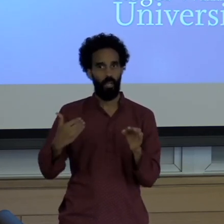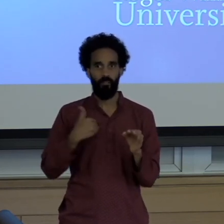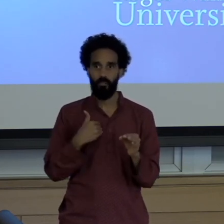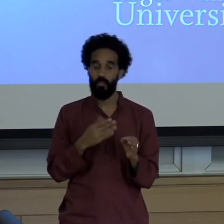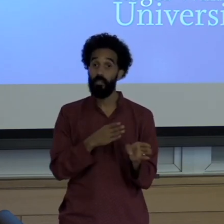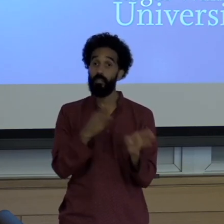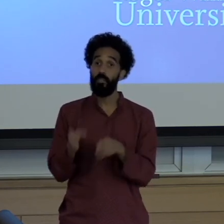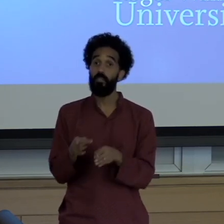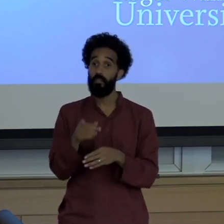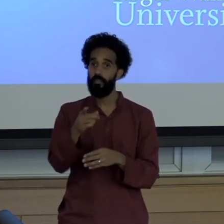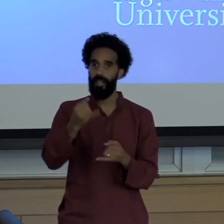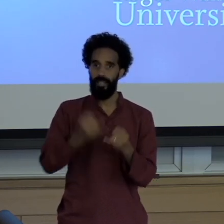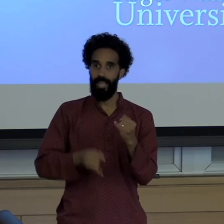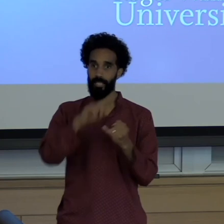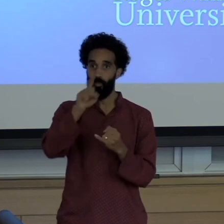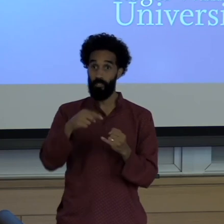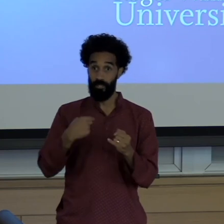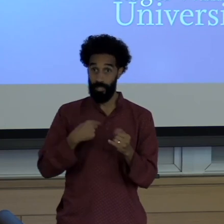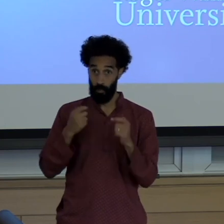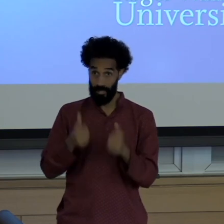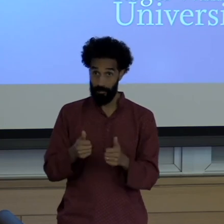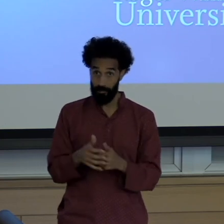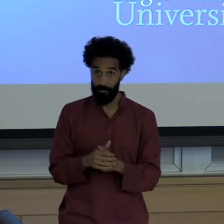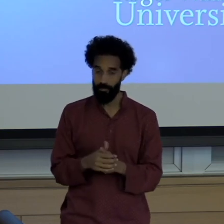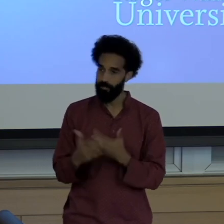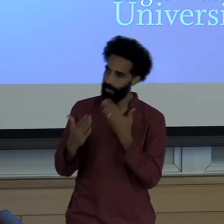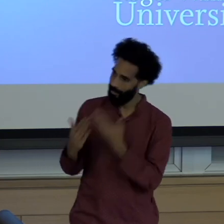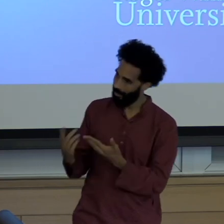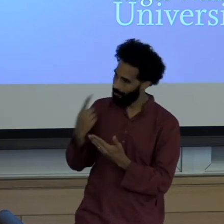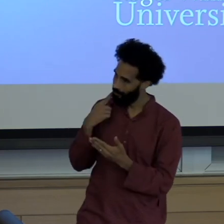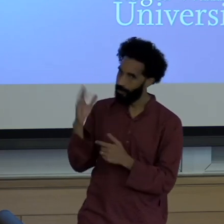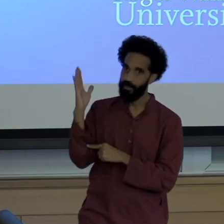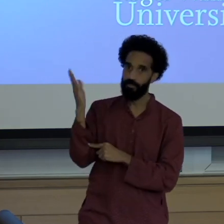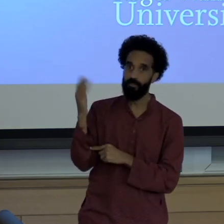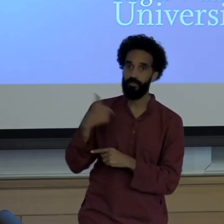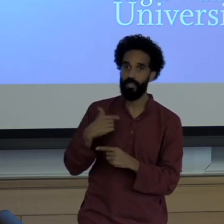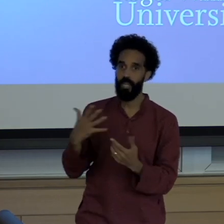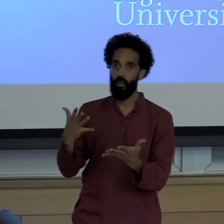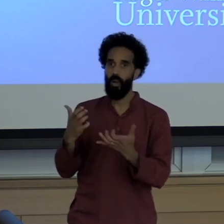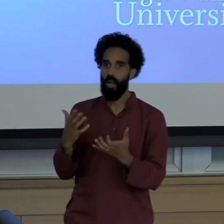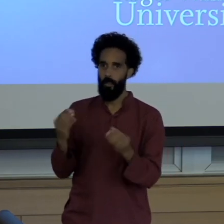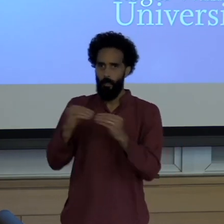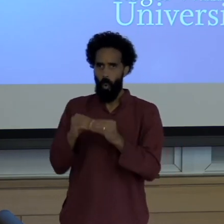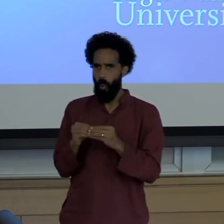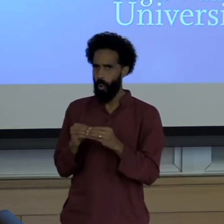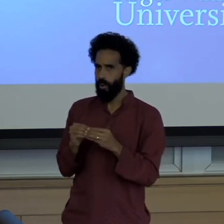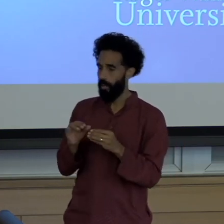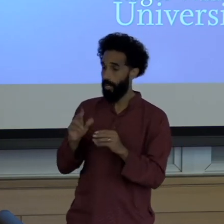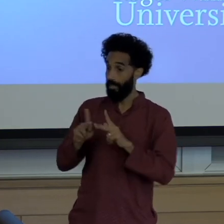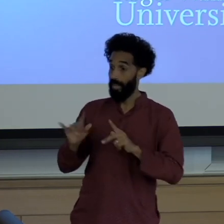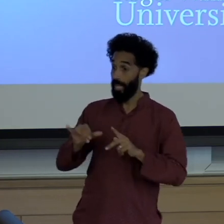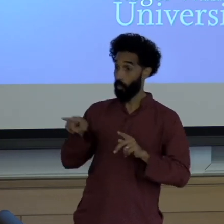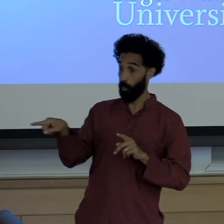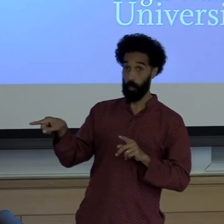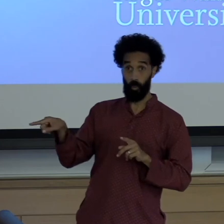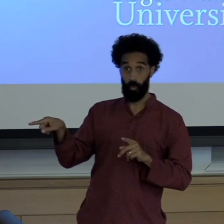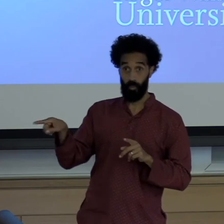Last question will be fast and thank you for your talk I want more of you in journalism and I want more spaces for people like you in journalism